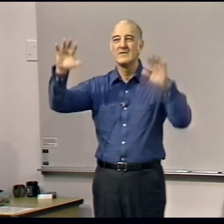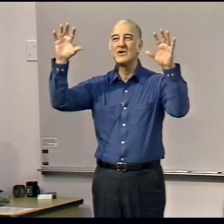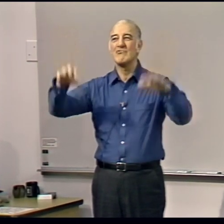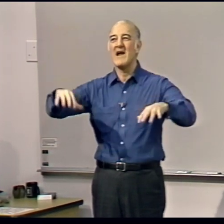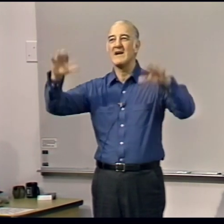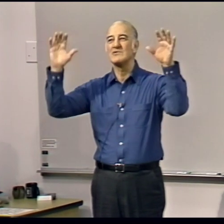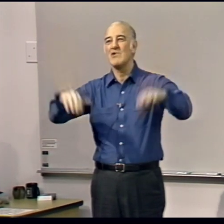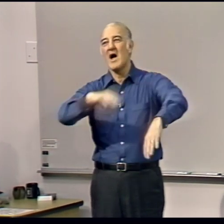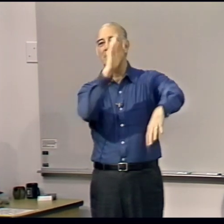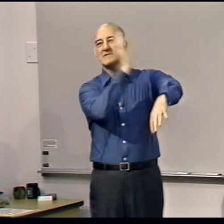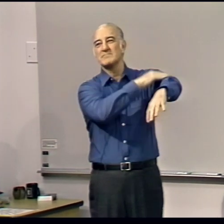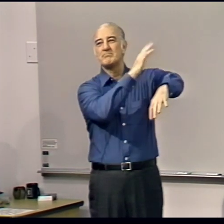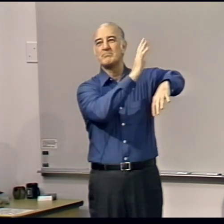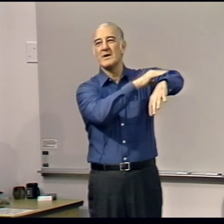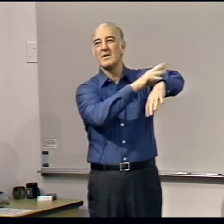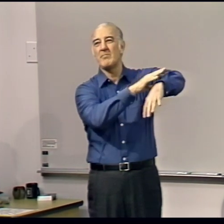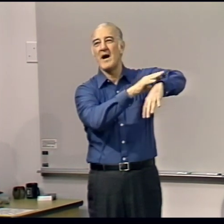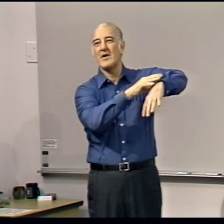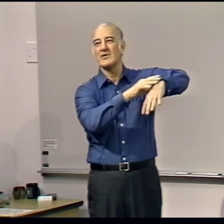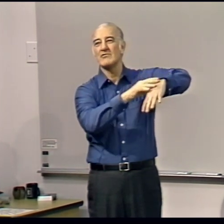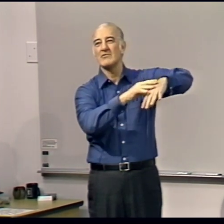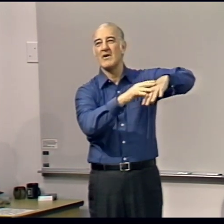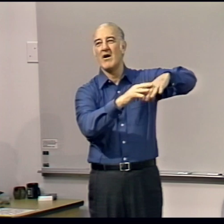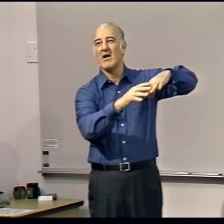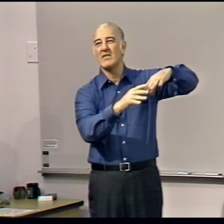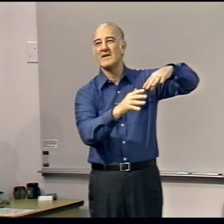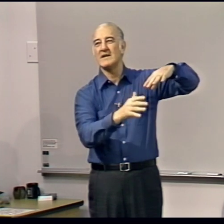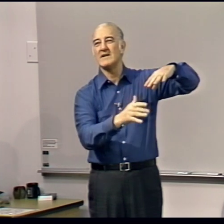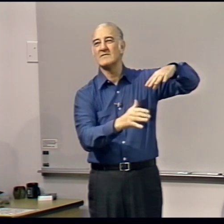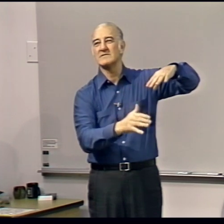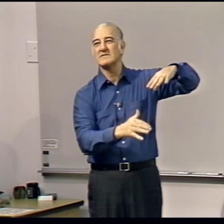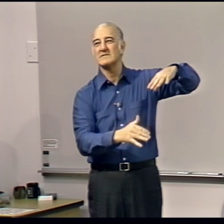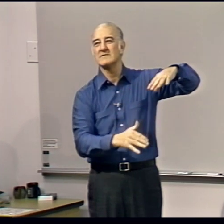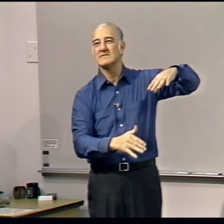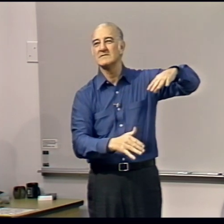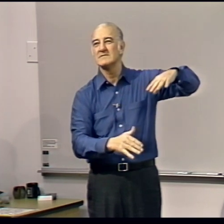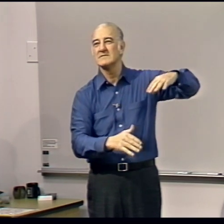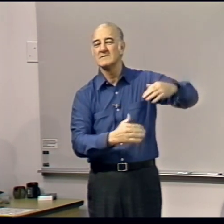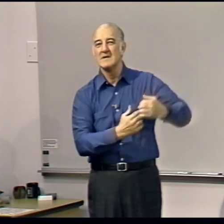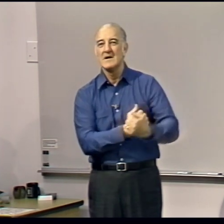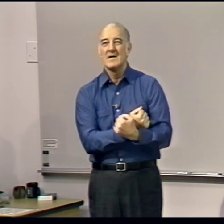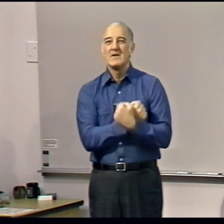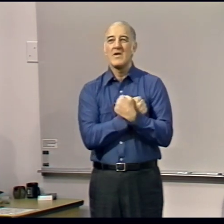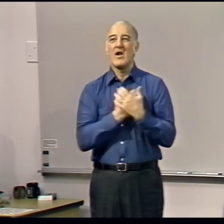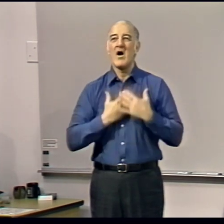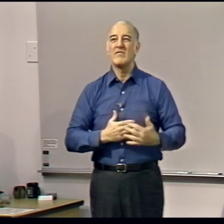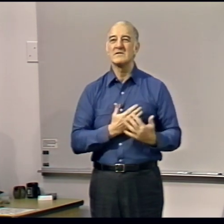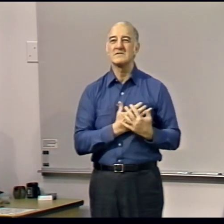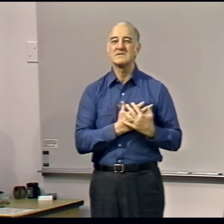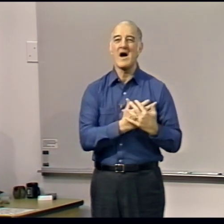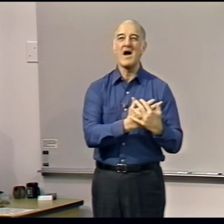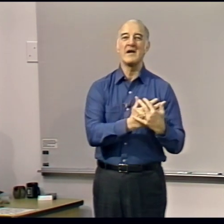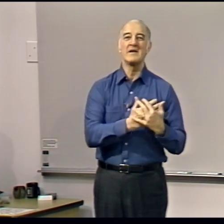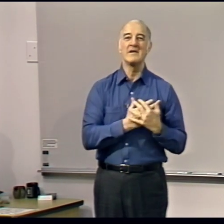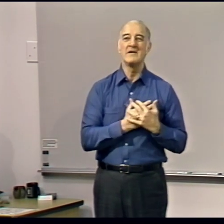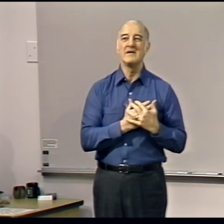The raindrops pitter-patter on the eaves The lover's sigh